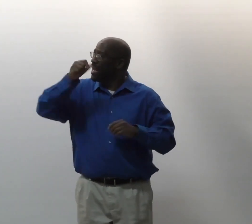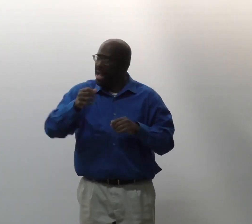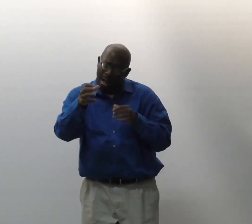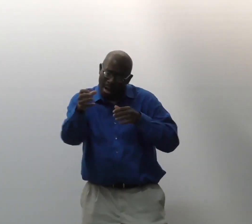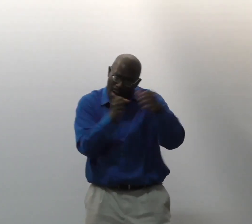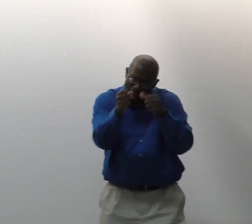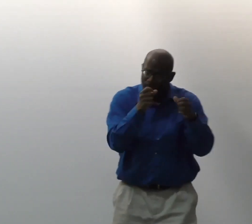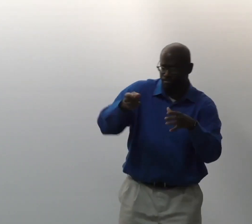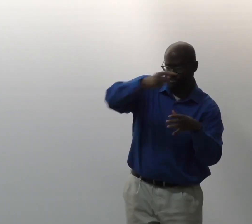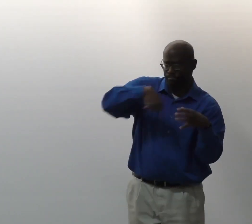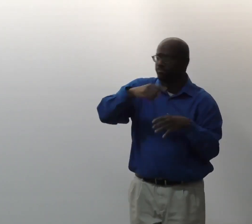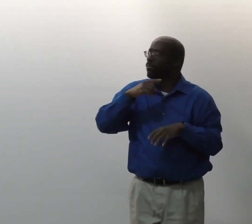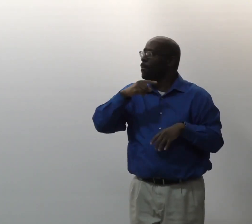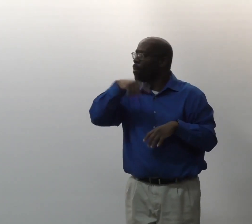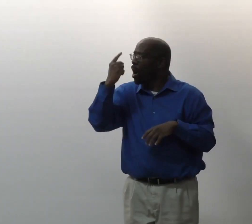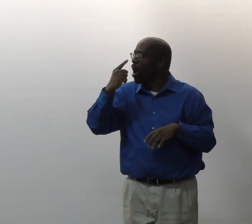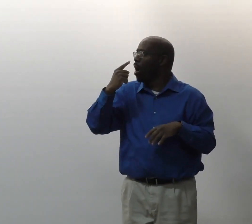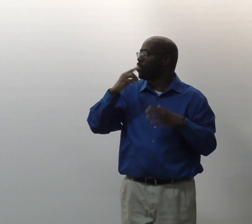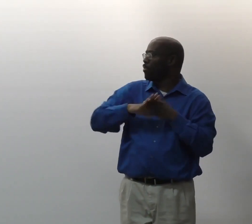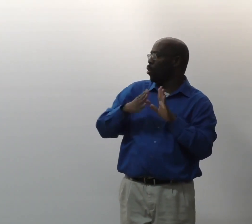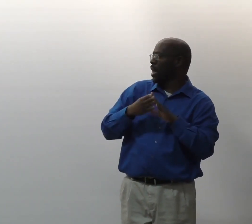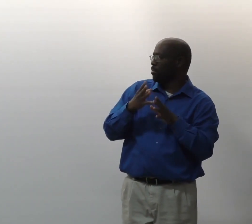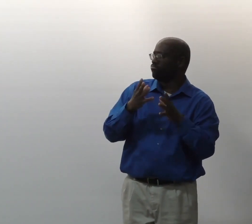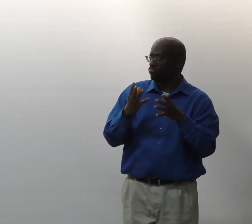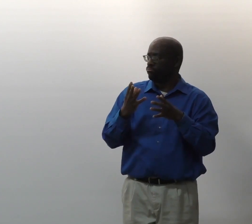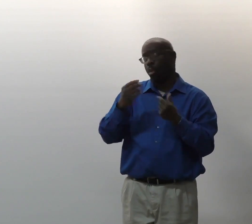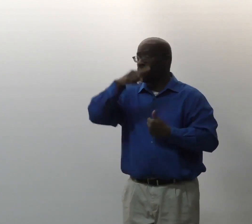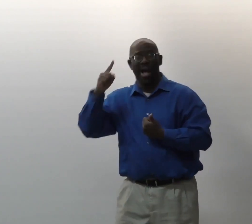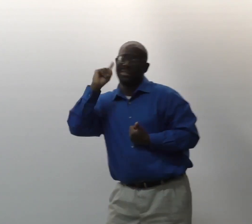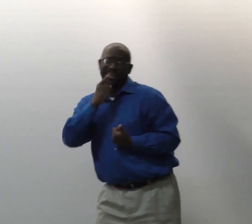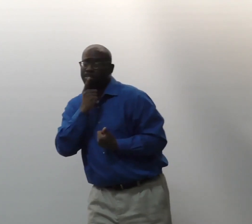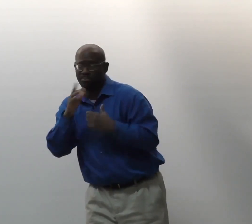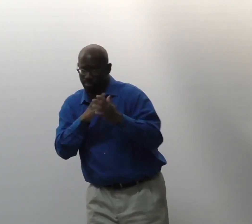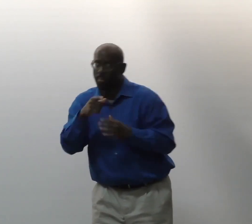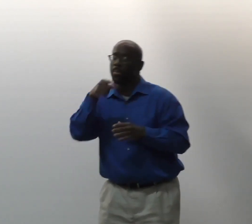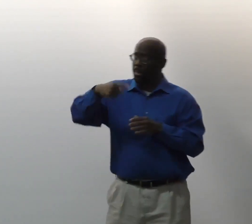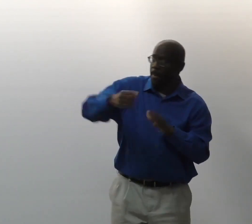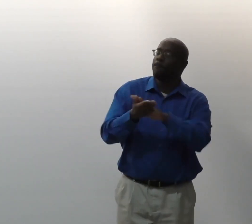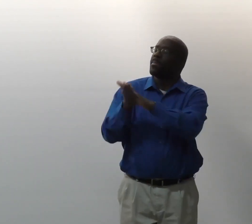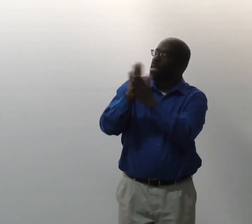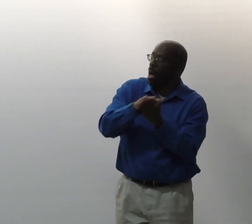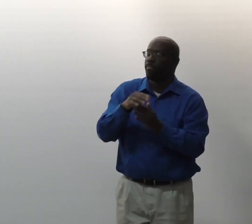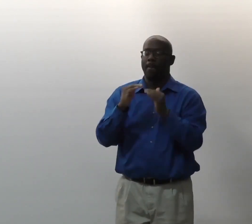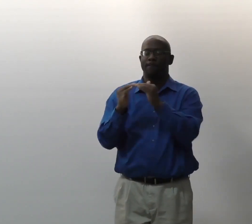And so maybe we can have some people from the Black community or even the Black deaf community